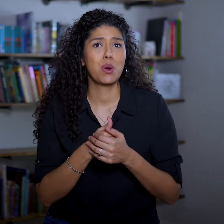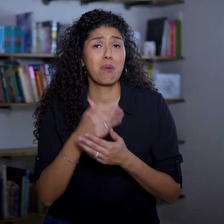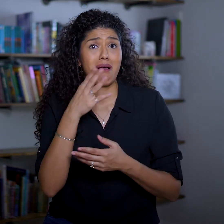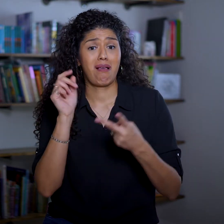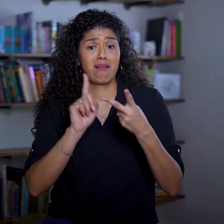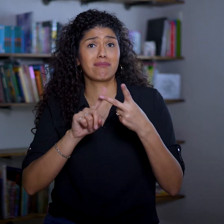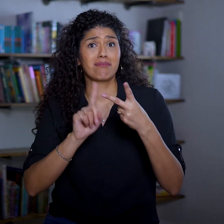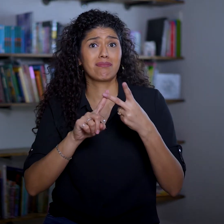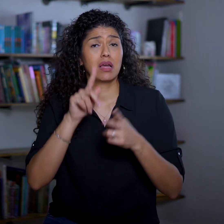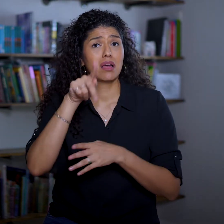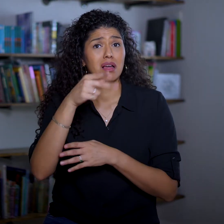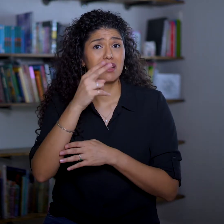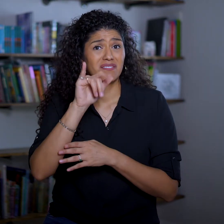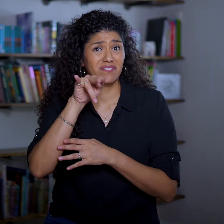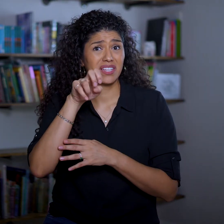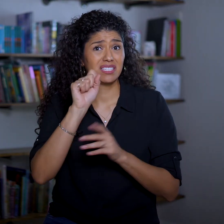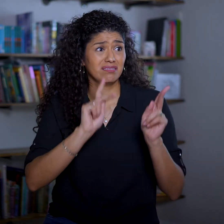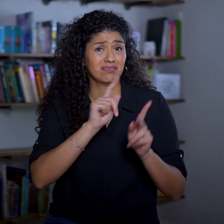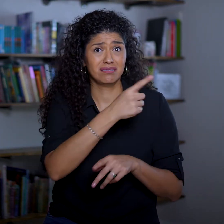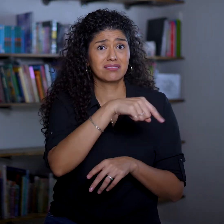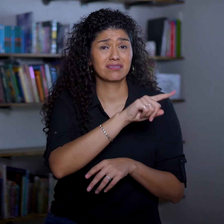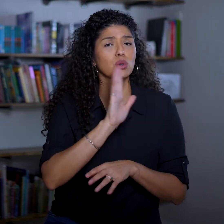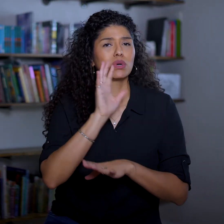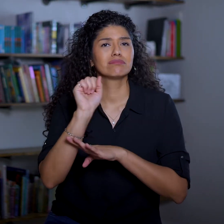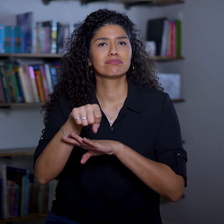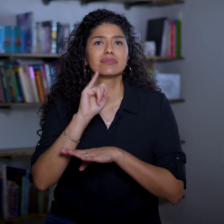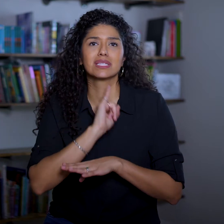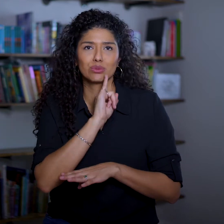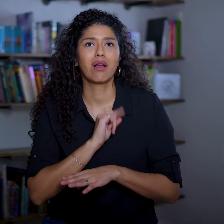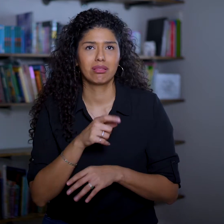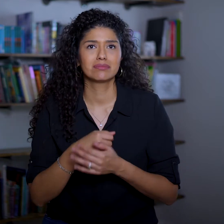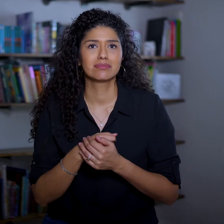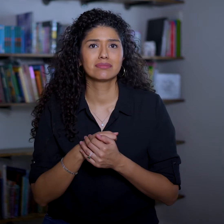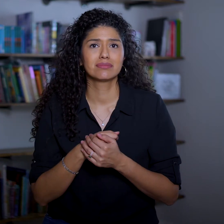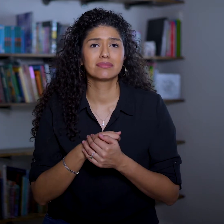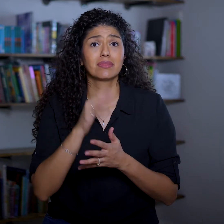and the Philistines will defeat Israel.